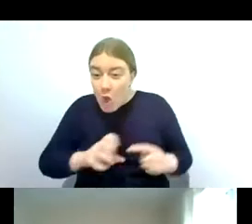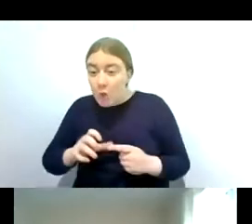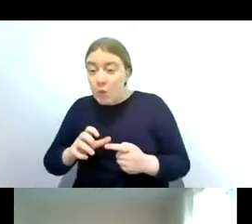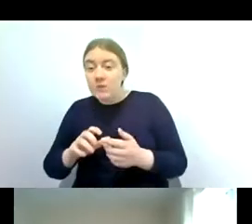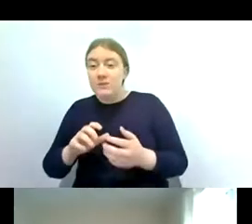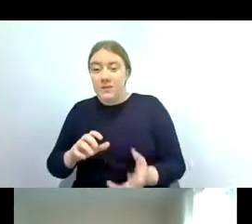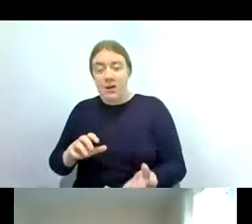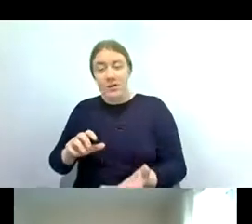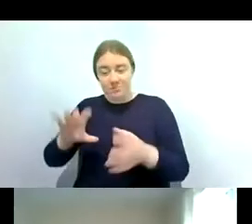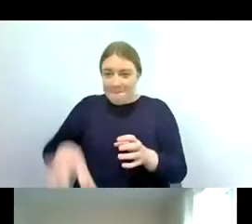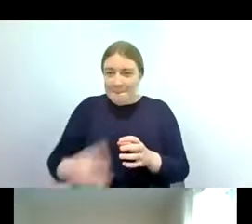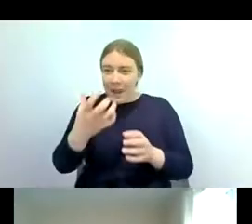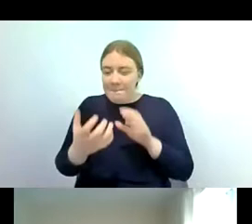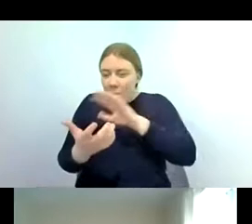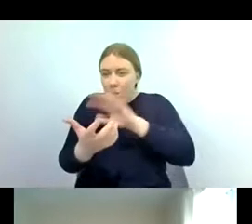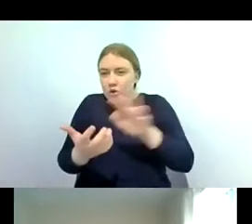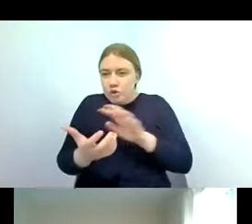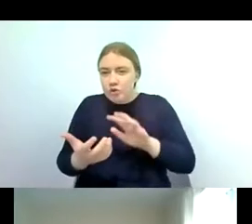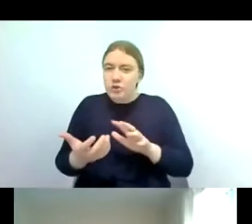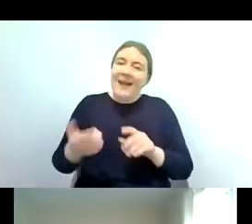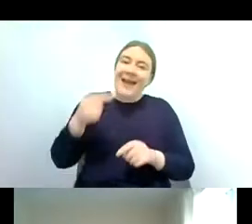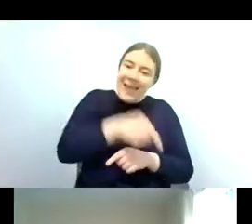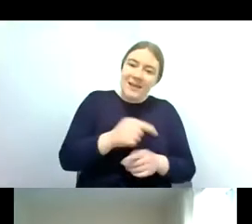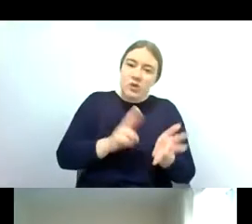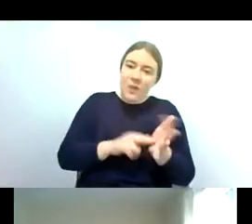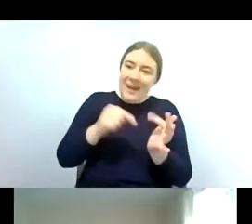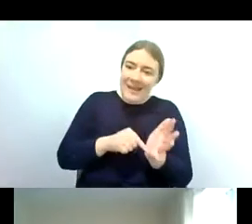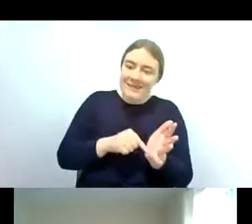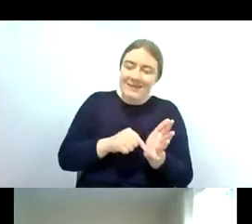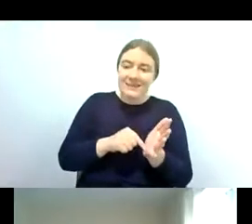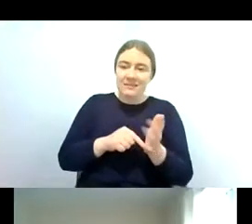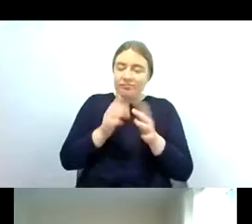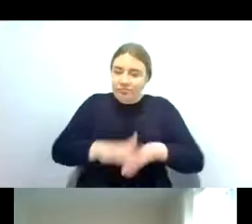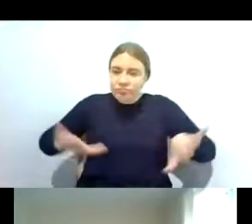off the riverbed and just washing them into the net and any insects that are clinging onto them